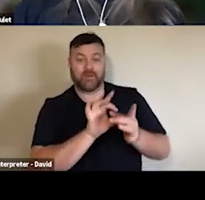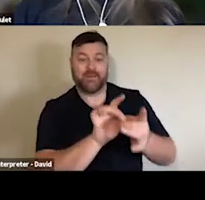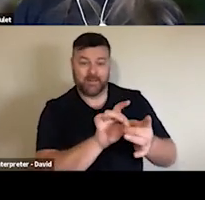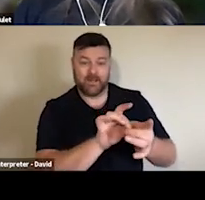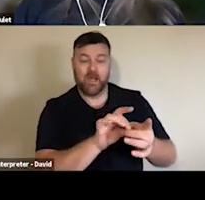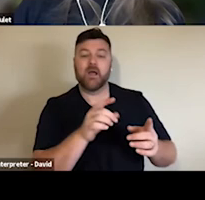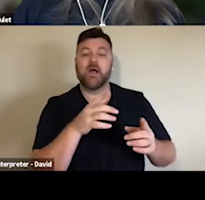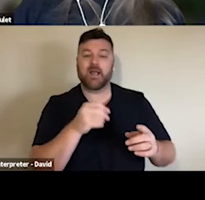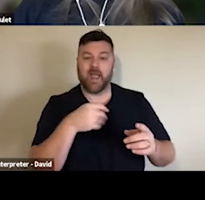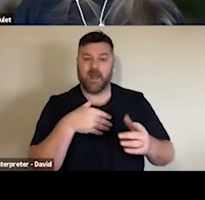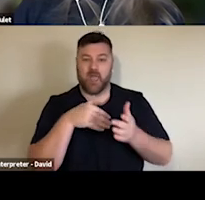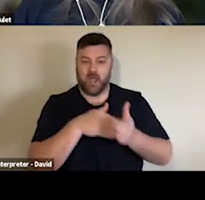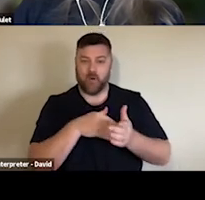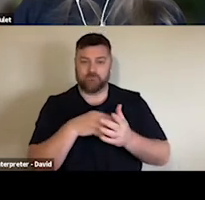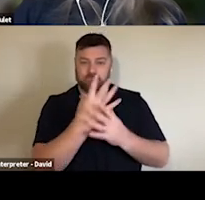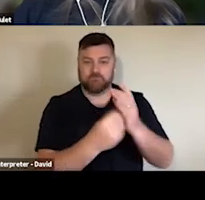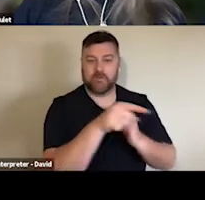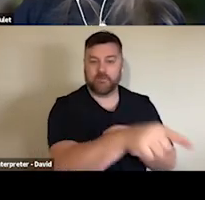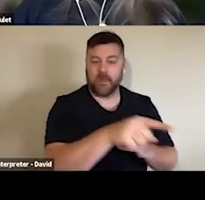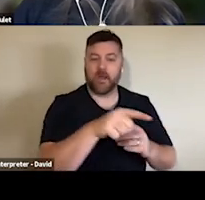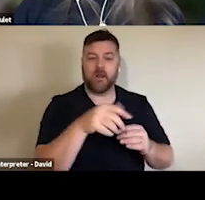development. But that's interesting in terms of what you say about the digital market being I think